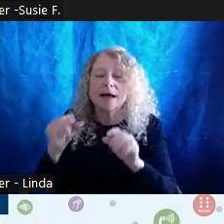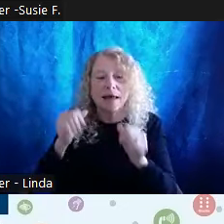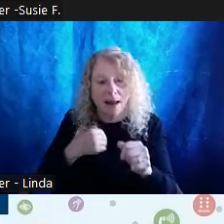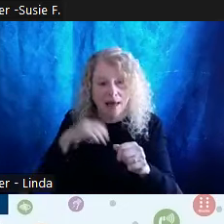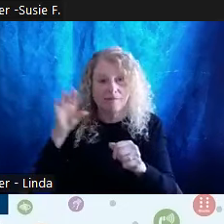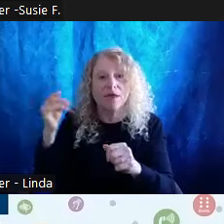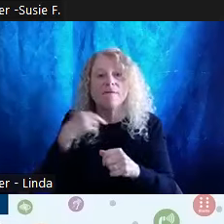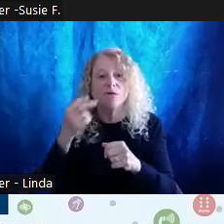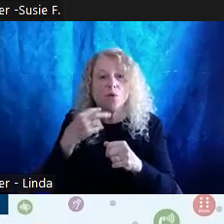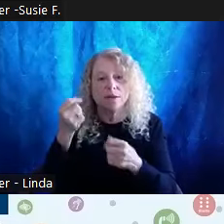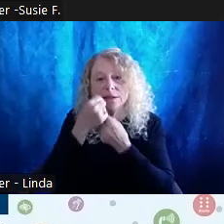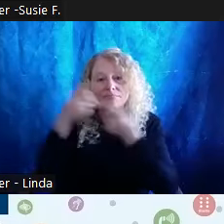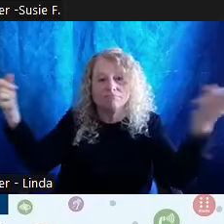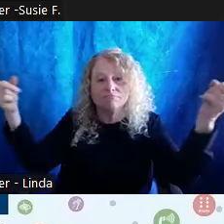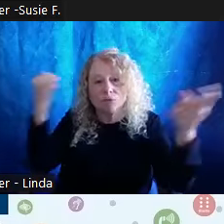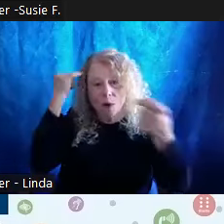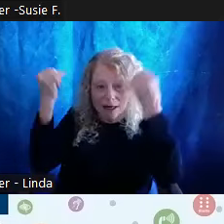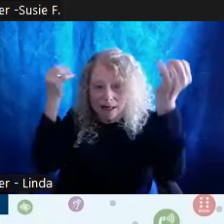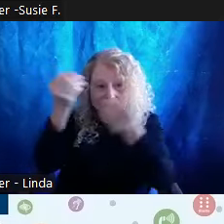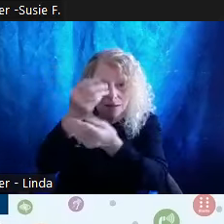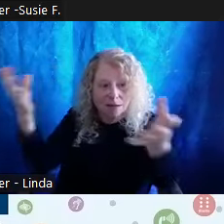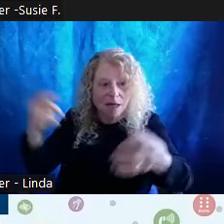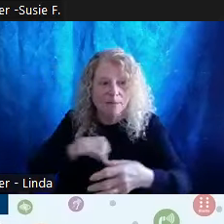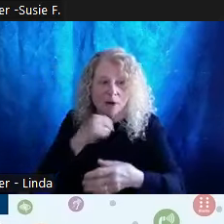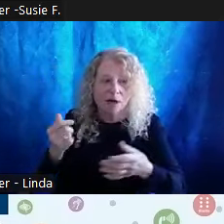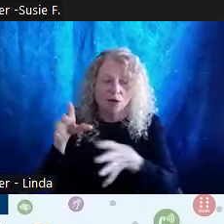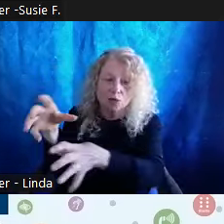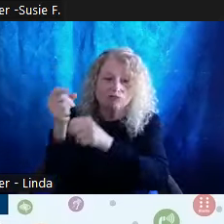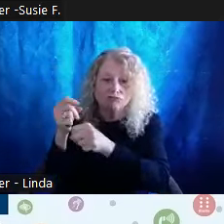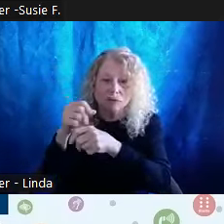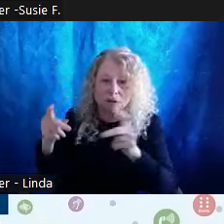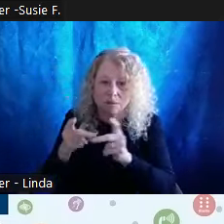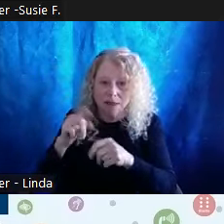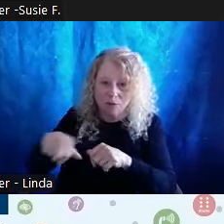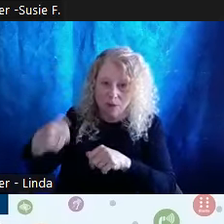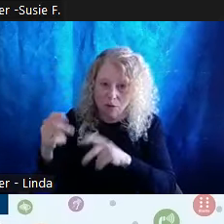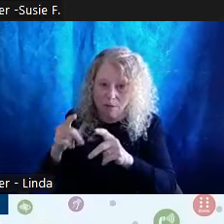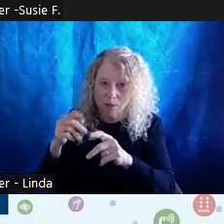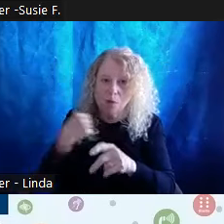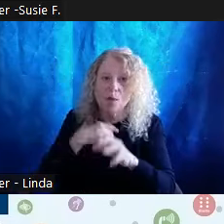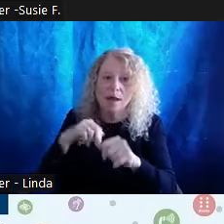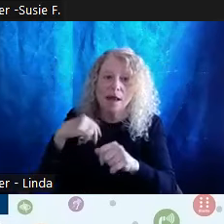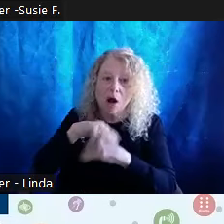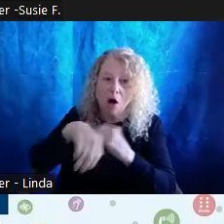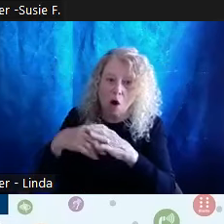space away from others, and I know how we can all step back in time so that others have the space to